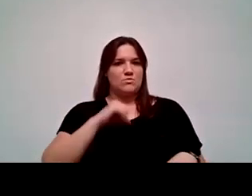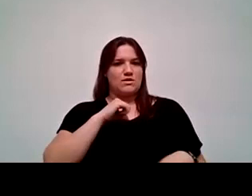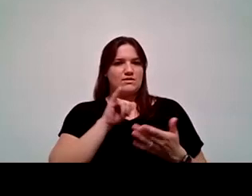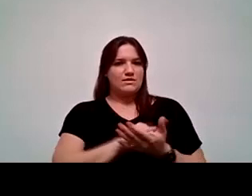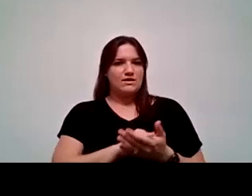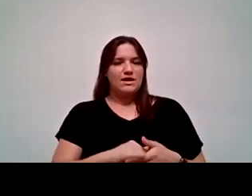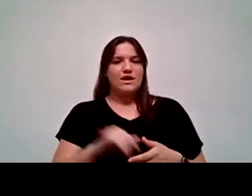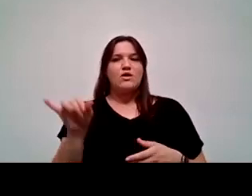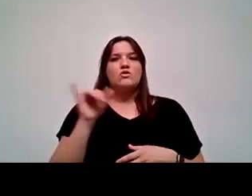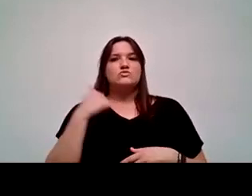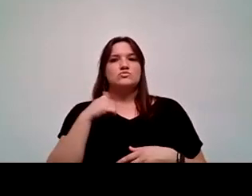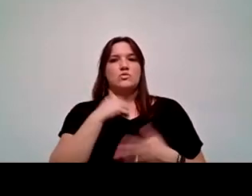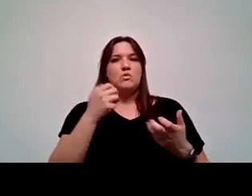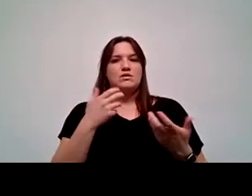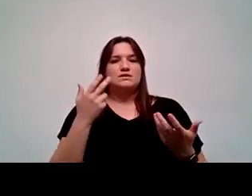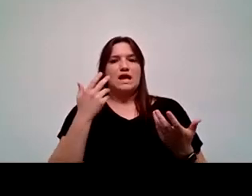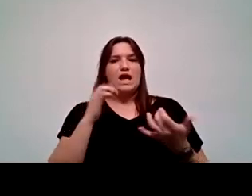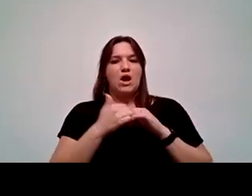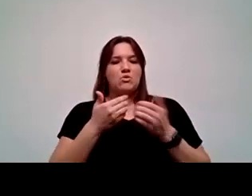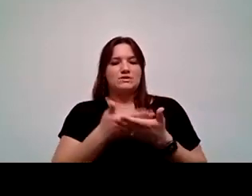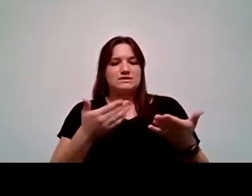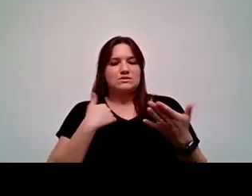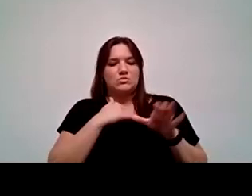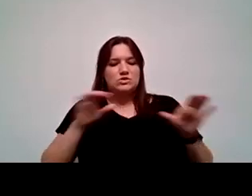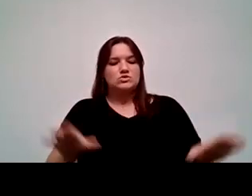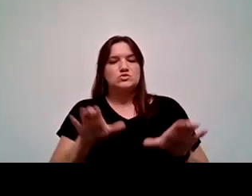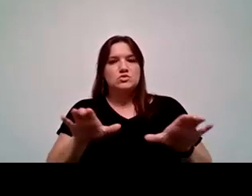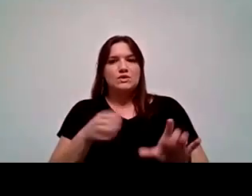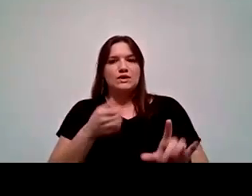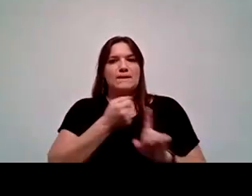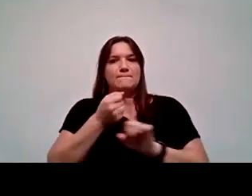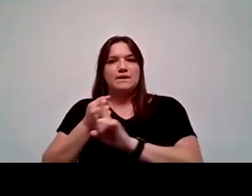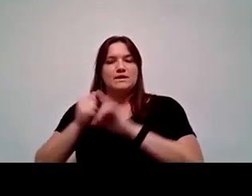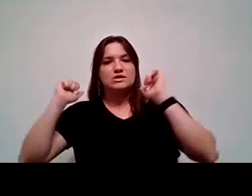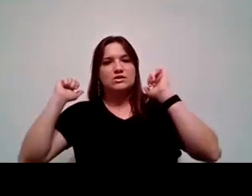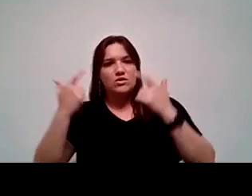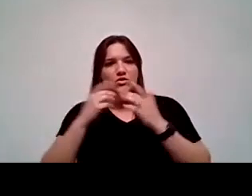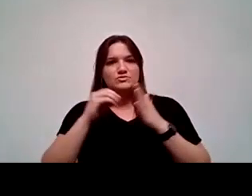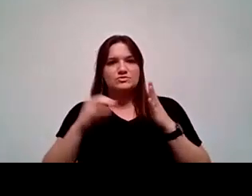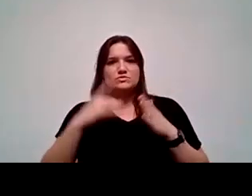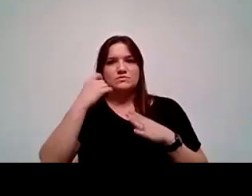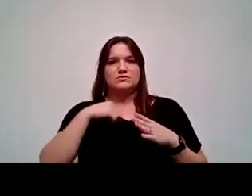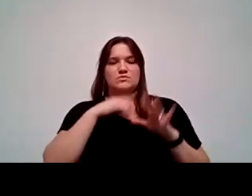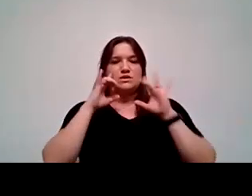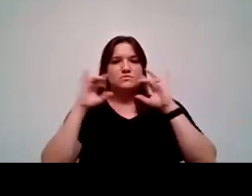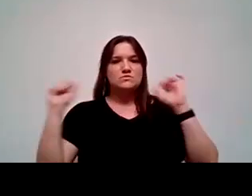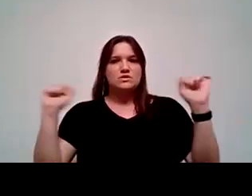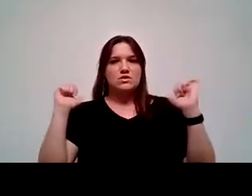And we also want to see, you know, how are these things that we're doing impacting all of our students? Because as presidents, all of our students matter.